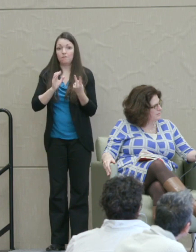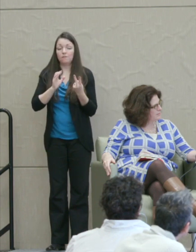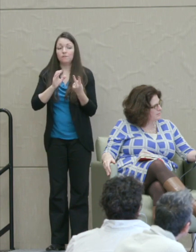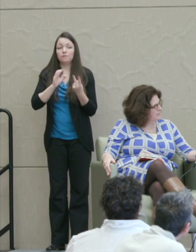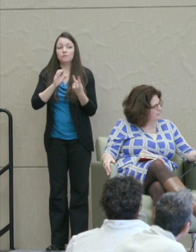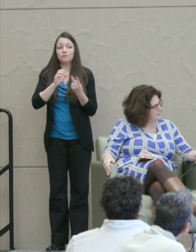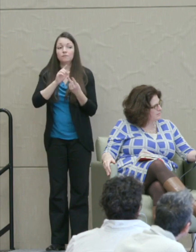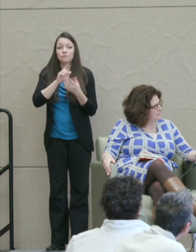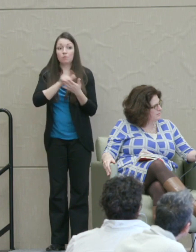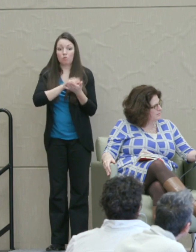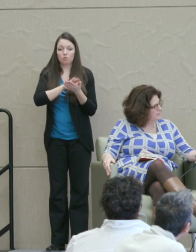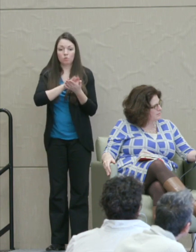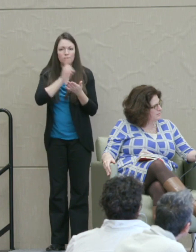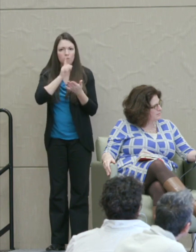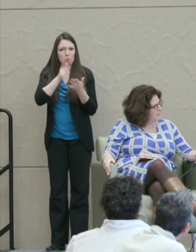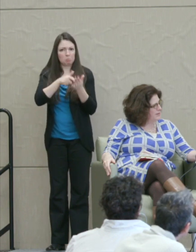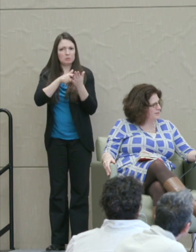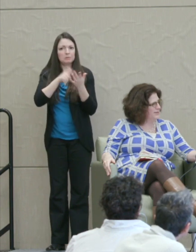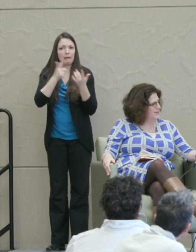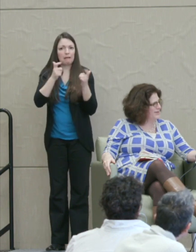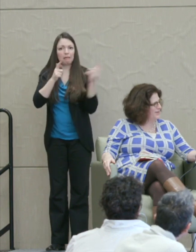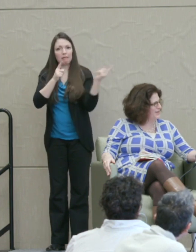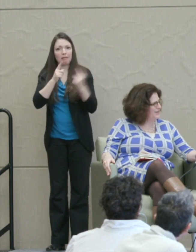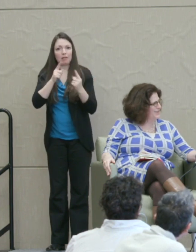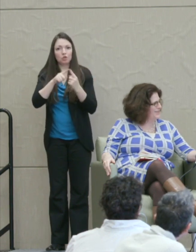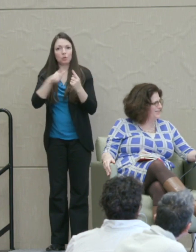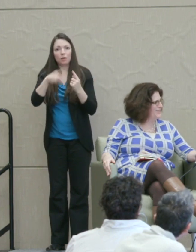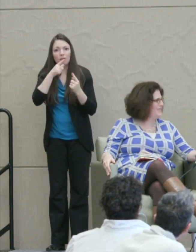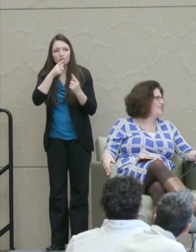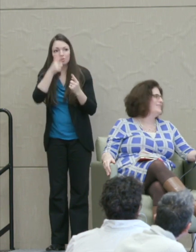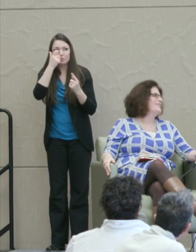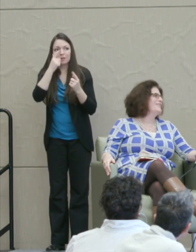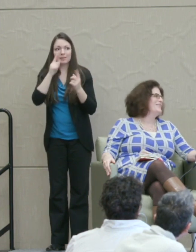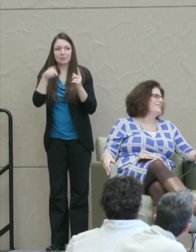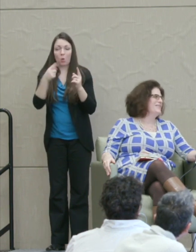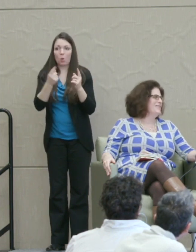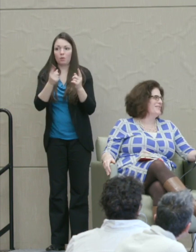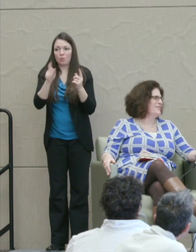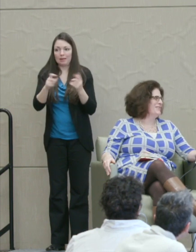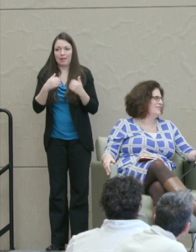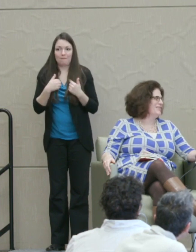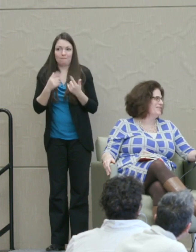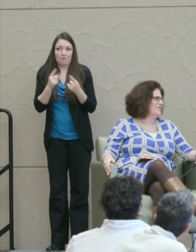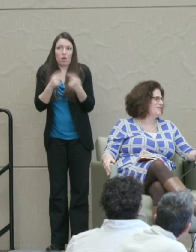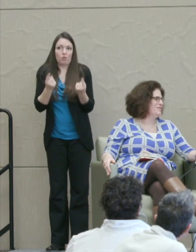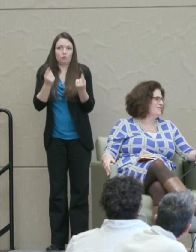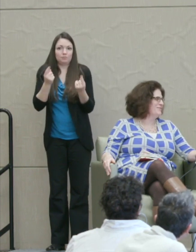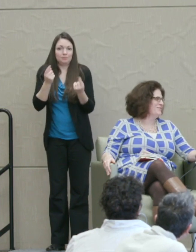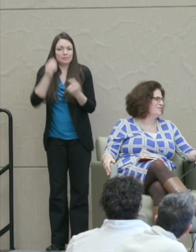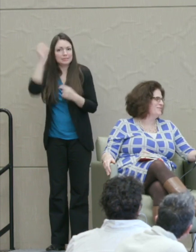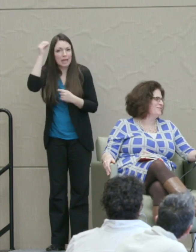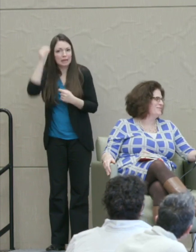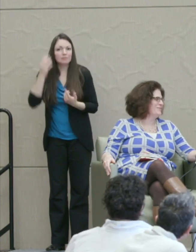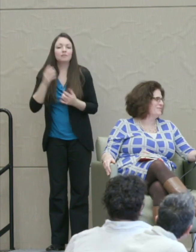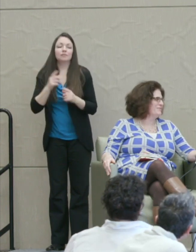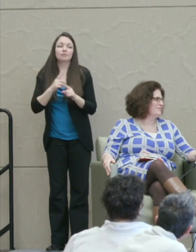demand for these lunches because they have to always be the other side. Martha Nussbaum: But we still need to do that more and more.